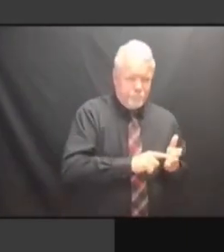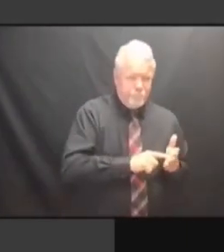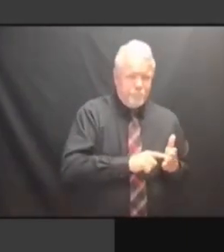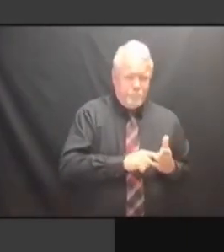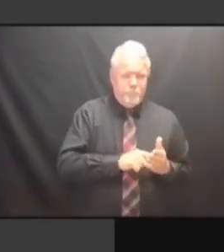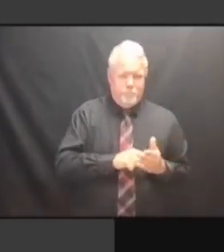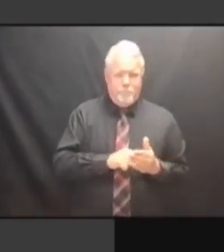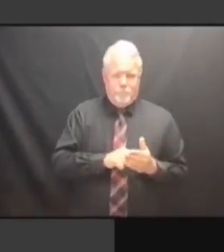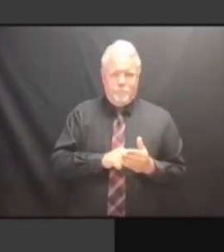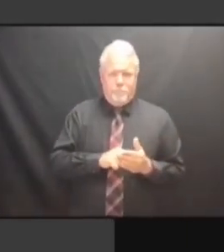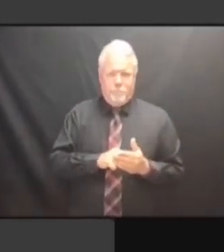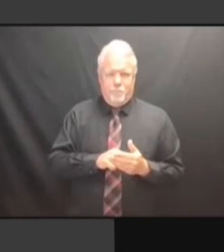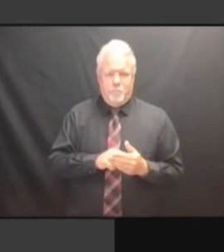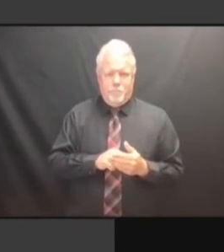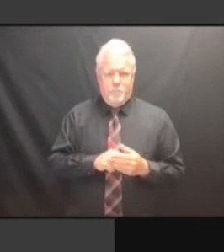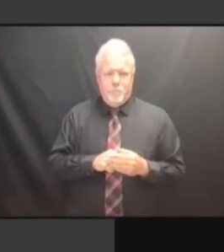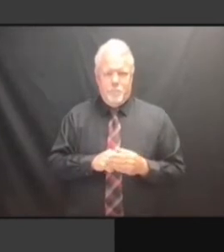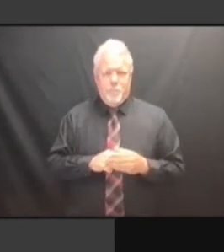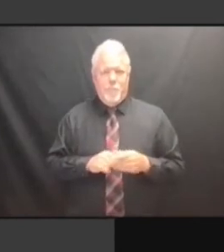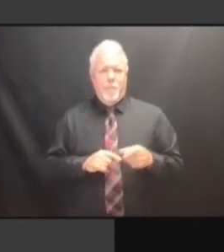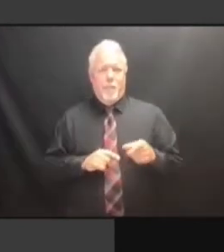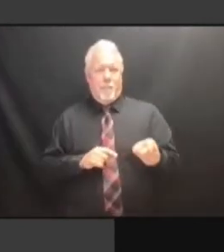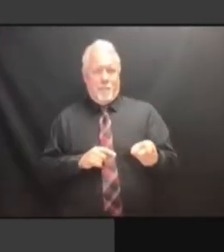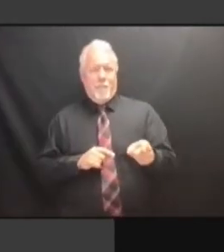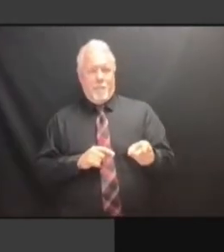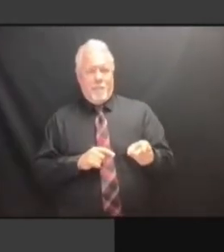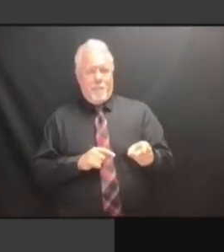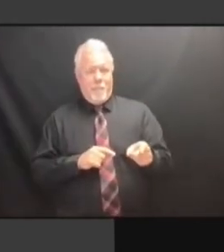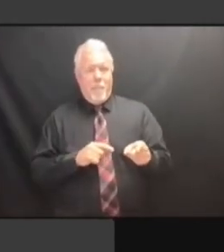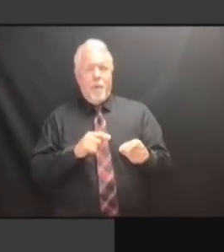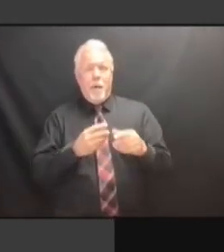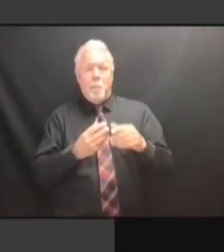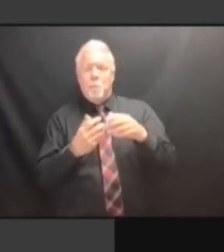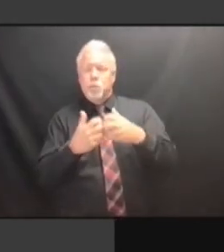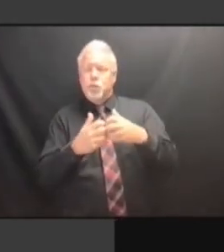THE FOLDS ON THE BALLOTS, AND THAT THIS THE FOLDS ON THE BALLOTS, AND THAT THIS CREATED THE FOLDS ON THE BALLOTS, AND THAT THIS CREATED ANOMALOUS THAT THIS CREATED ANOMALOUS THAT THIS CREATED ANOMALOUS RESULTS THAT THIS CREATED ANOMALOUS RESULTS DEPENDING THAT THIS CREATED ANOMALOUS RESULTS DEPENDING ON THAT THIS CREATED ANOMALOUS RESULTS DEPENDING ON THE RESULTS DEPENDING ON THE RESULTS DEPENDING ON THE POSITION RESULTS DEPENDING ON THE POSITION OF RESULTS DEPENDING ON THE POSITION OF THE